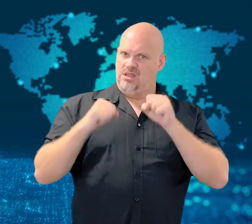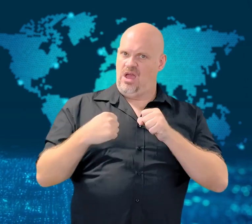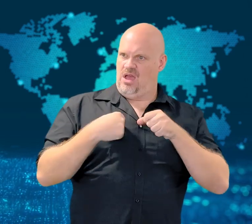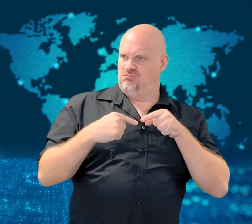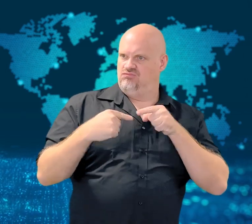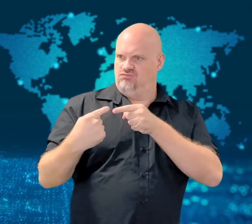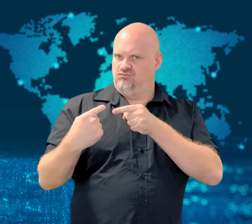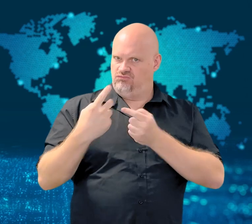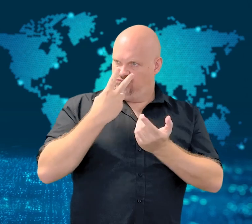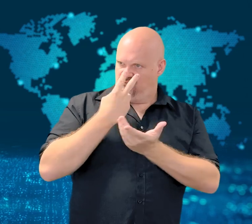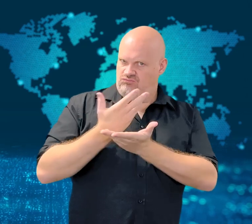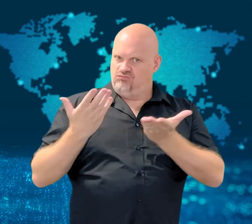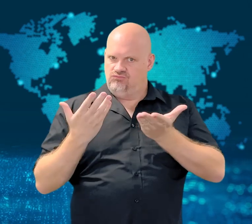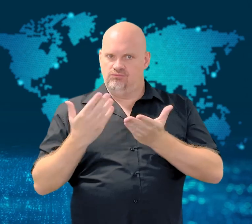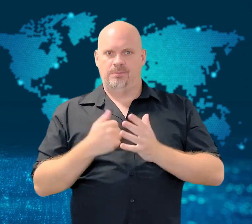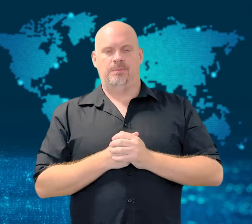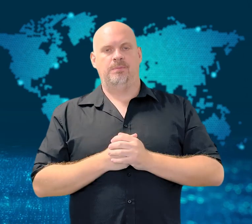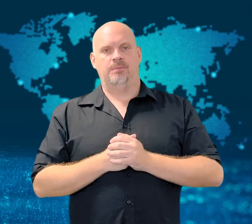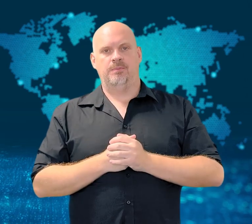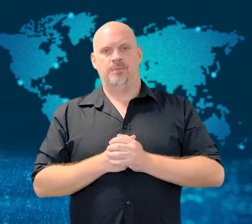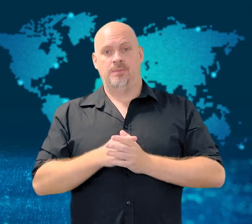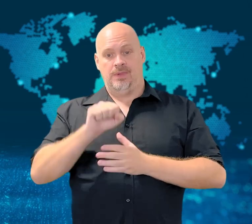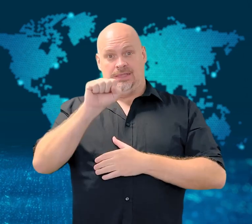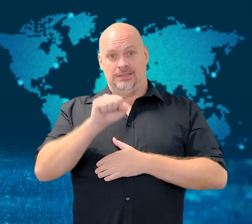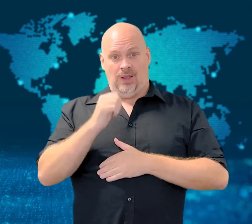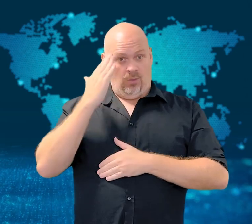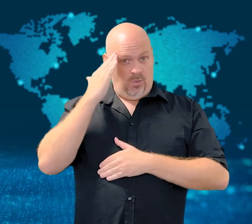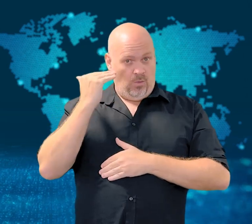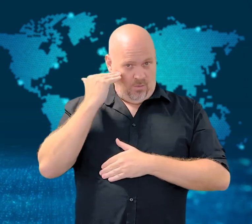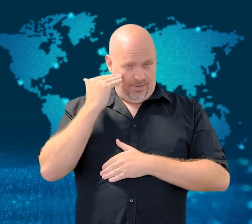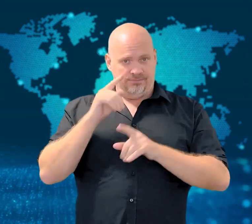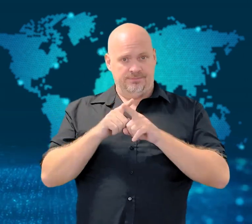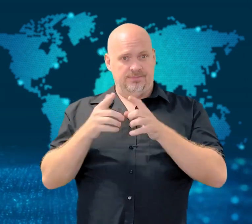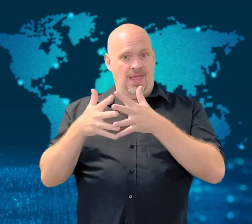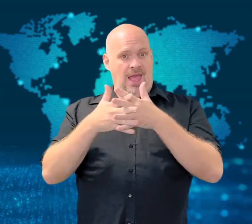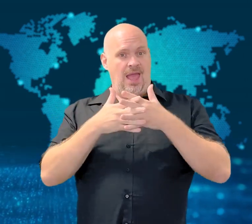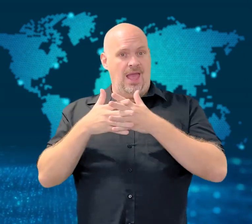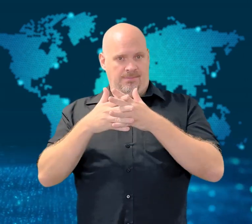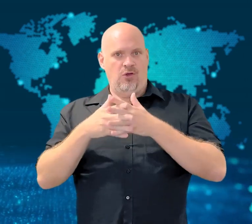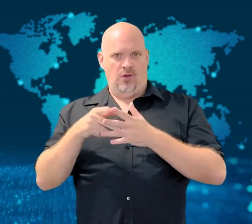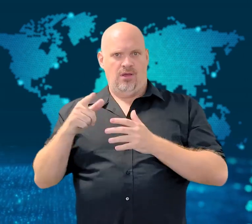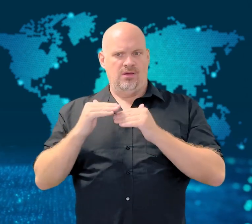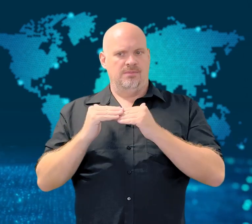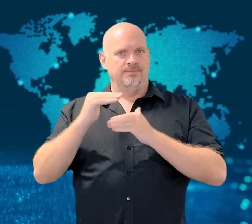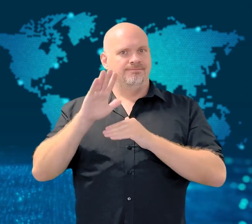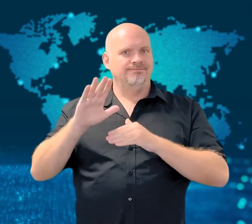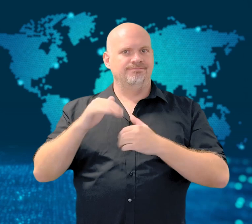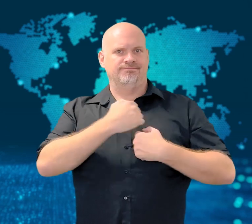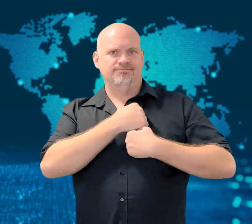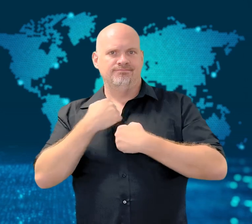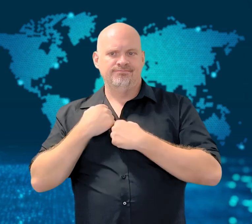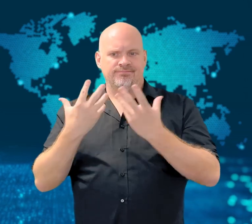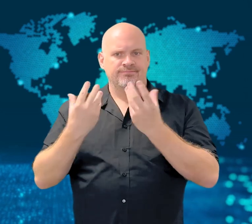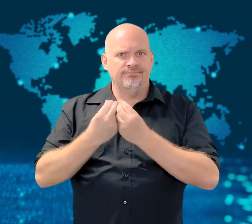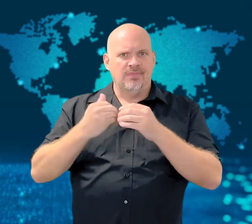South Korea and the US have also intensified their training programs, carrying out